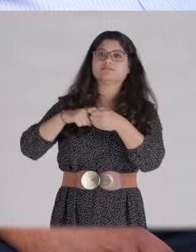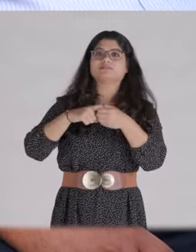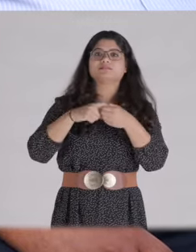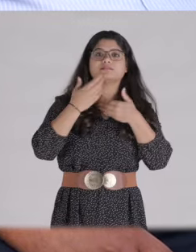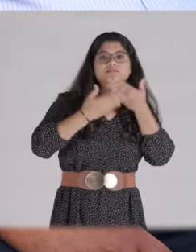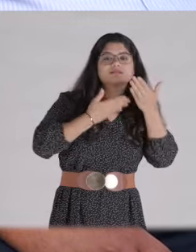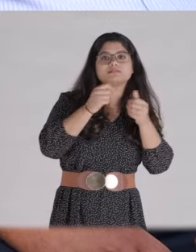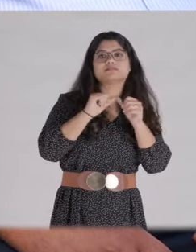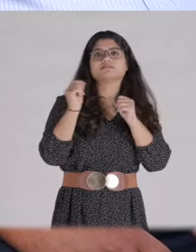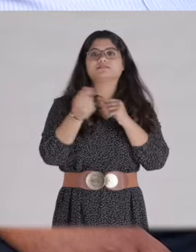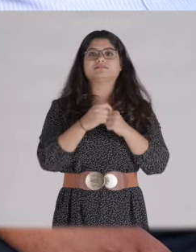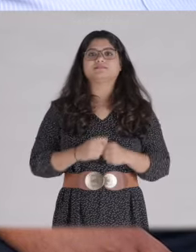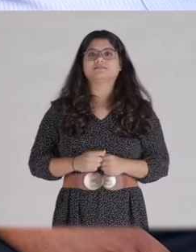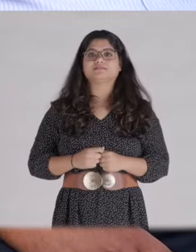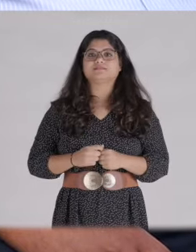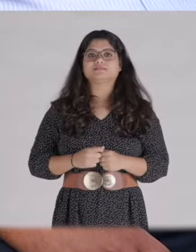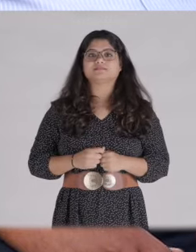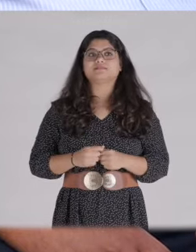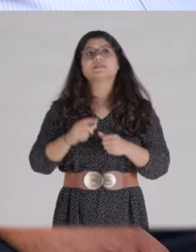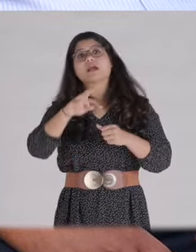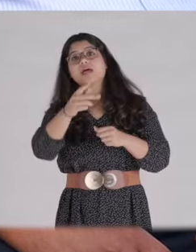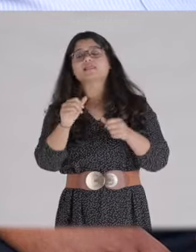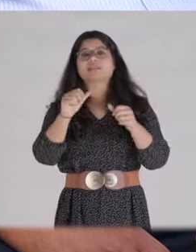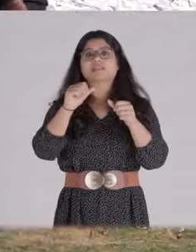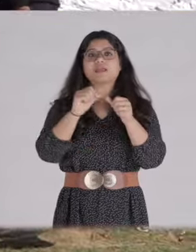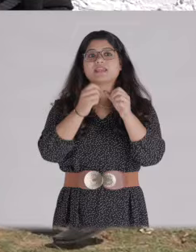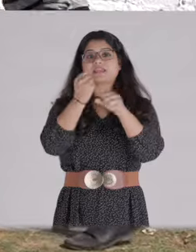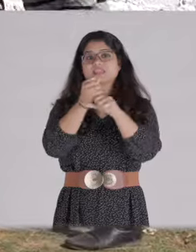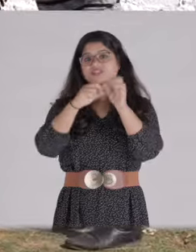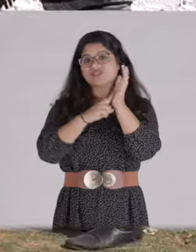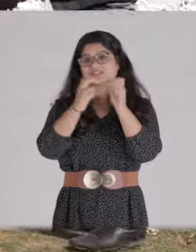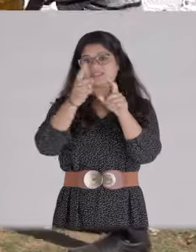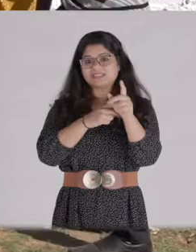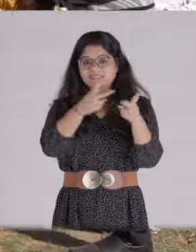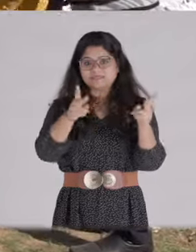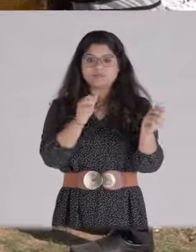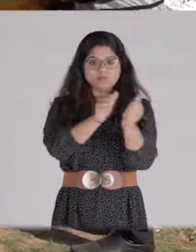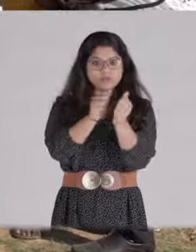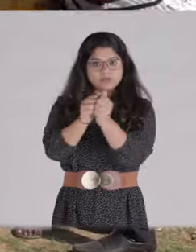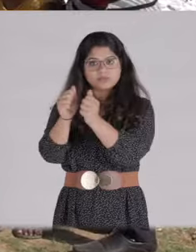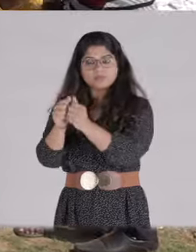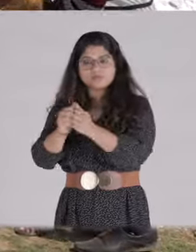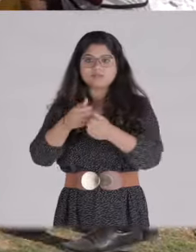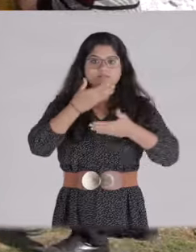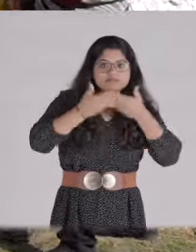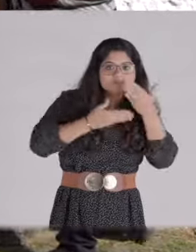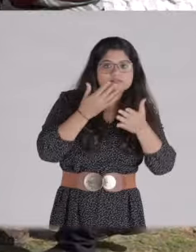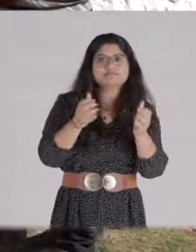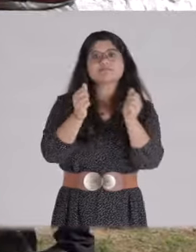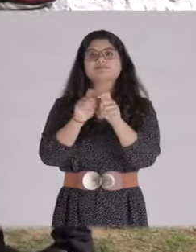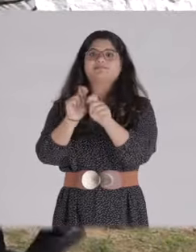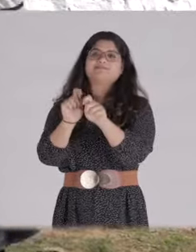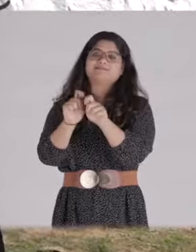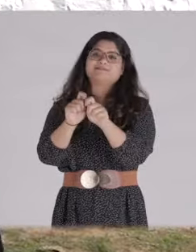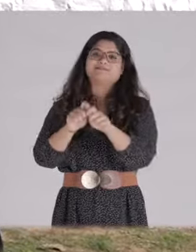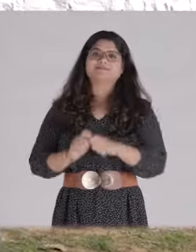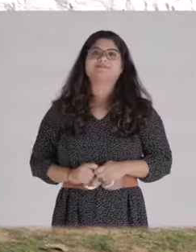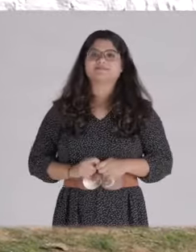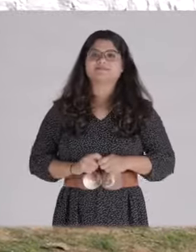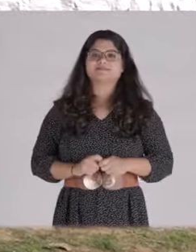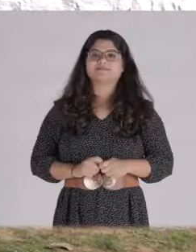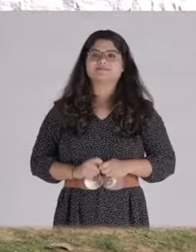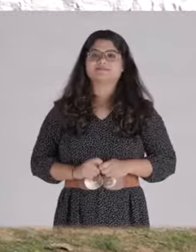And then working equally well with the recruitment agencies, with the local government bodies, etc. to train people to work well in an industrial set up.